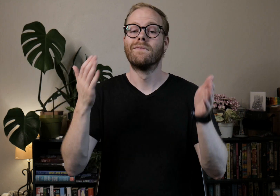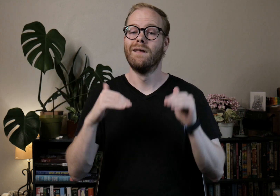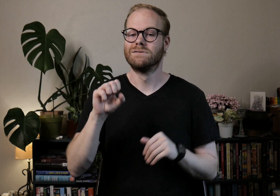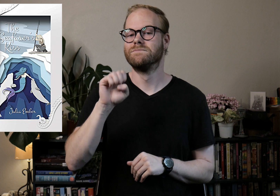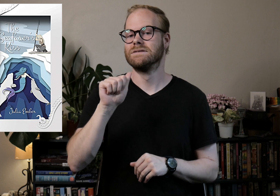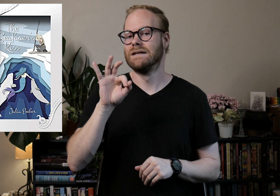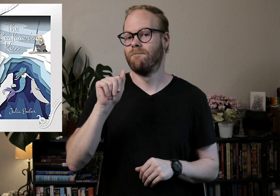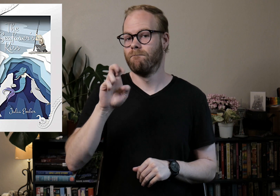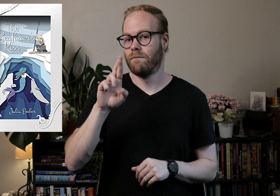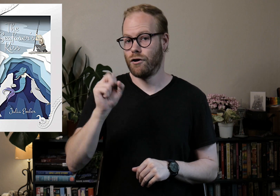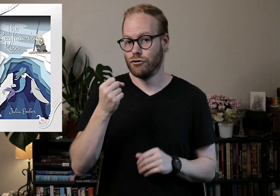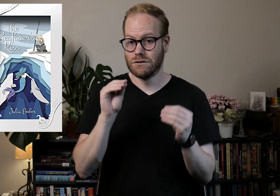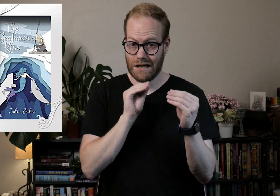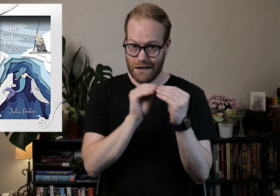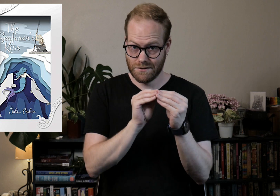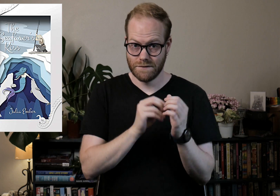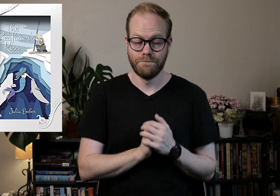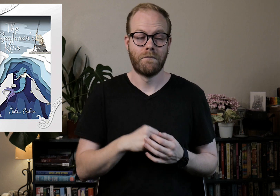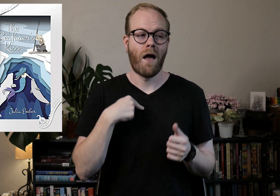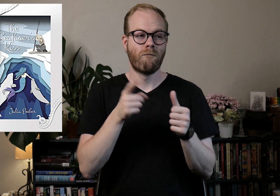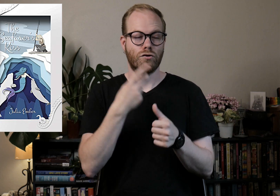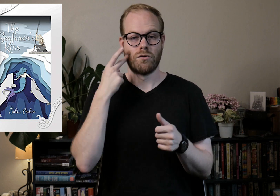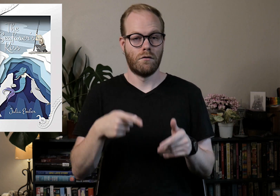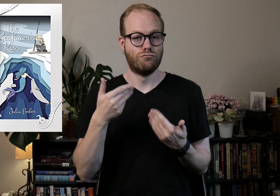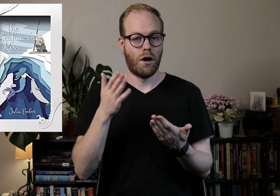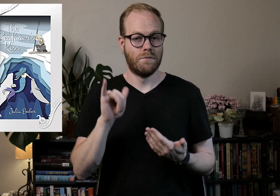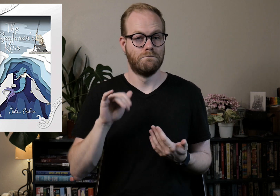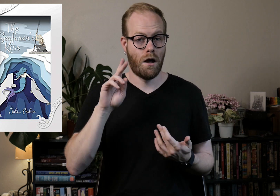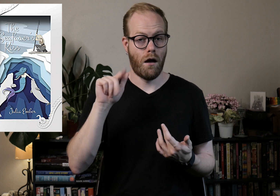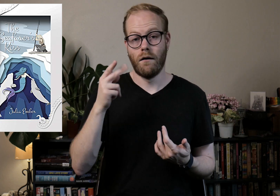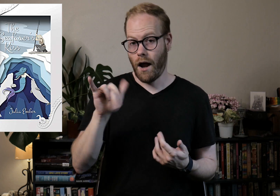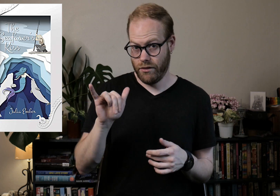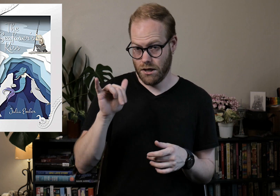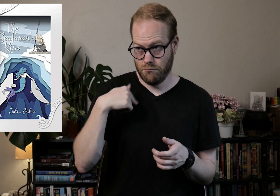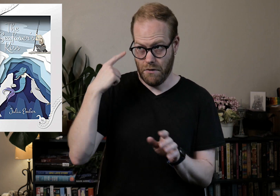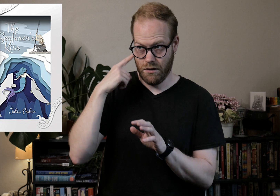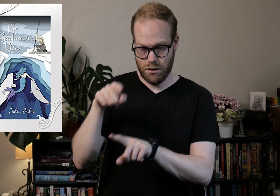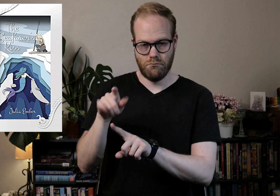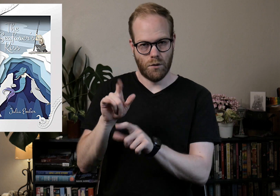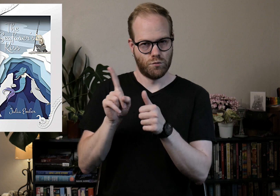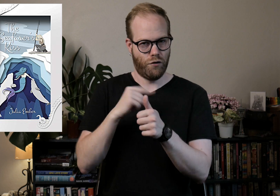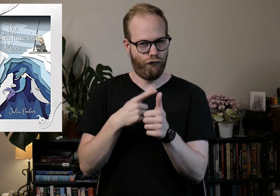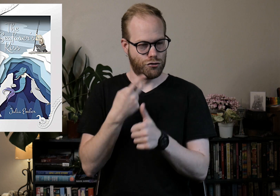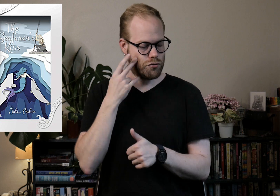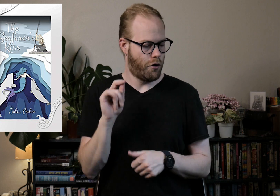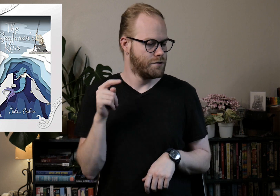Next, The Seafarer's Kiss. I first saw this recommended by Kathy, I think that's where I first saw it.